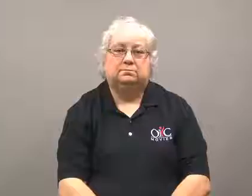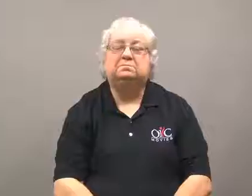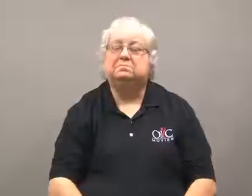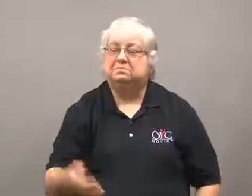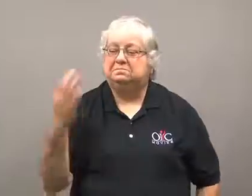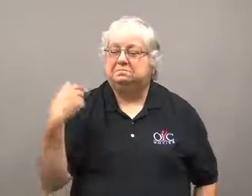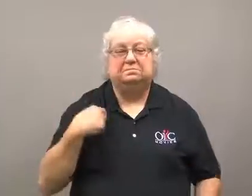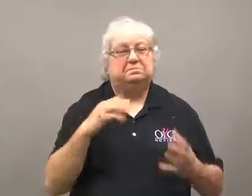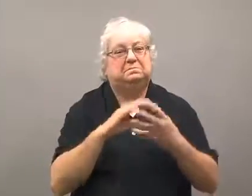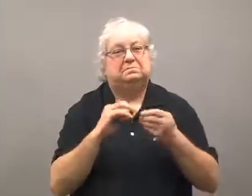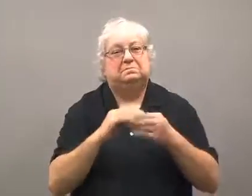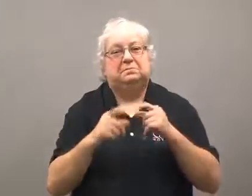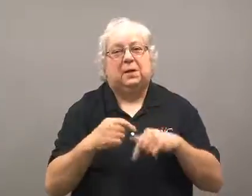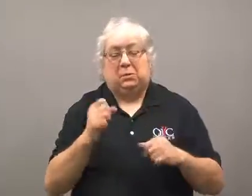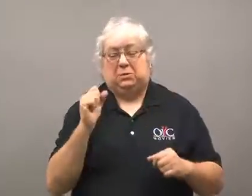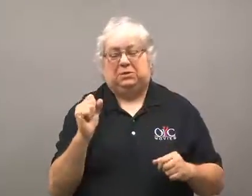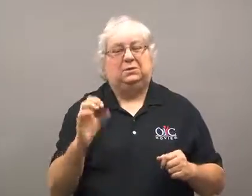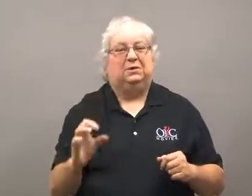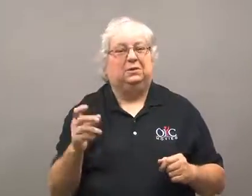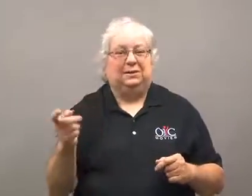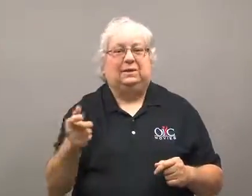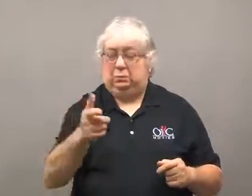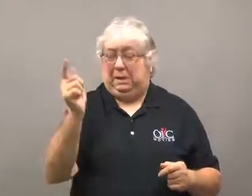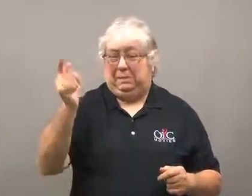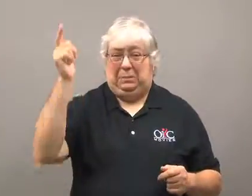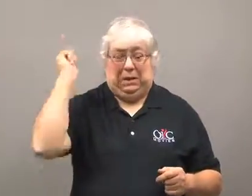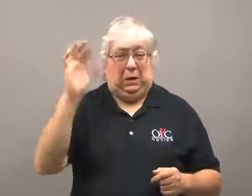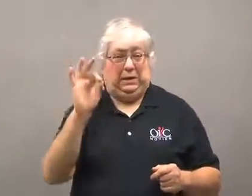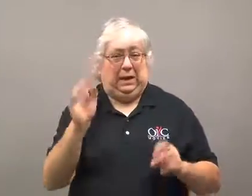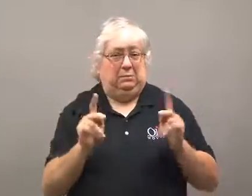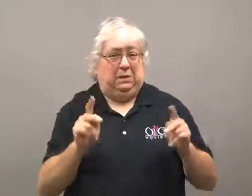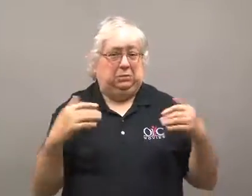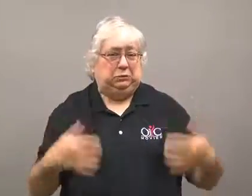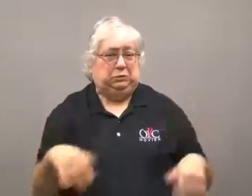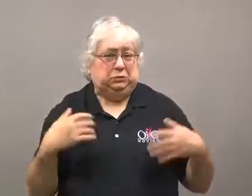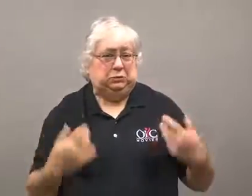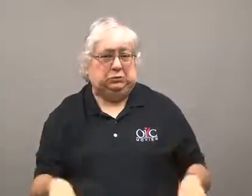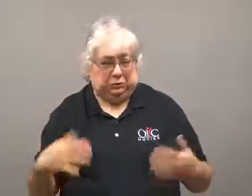I did a story recently about 9 people who were gunned down in South Carolina.